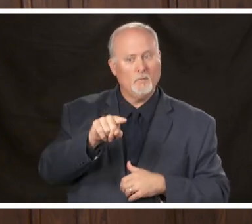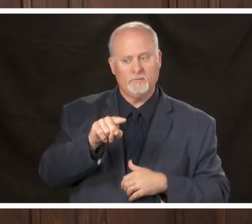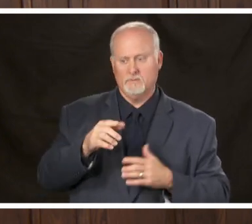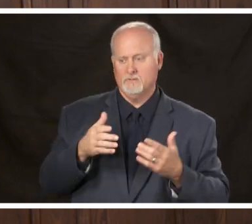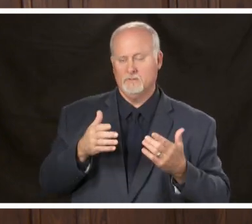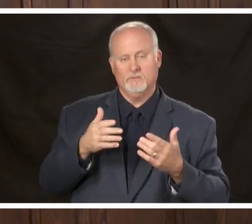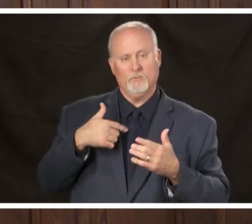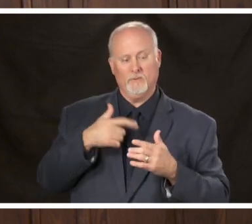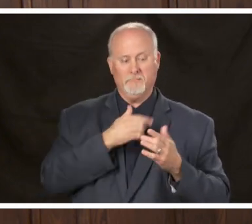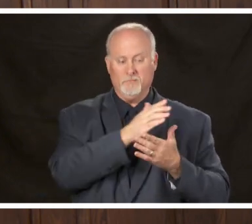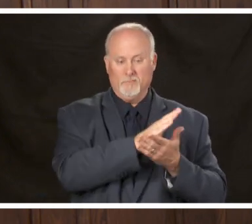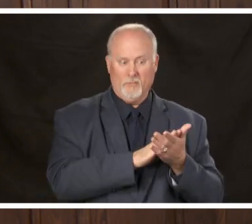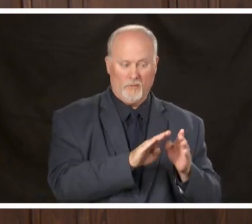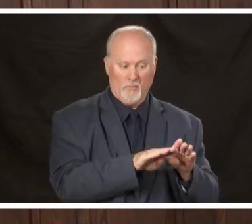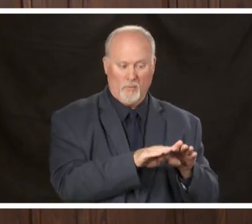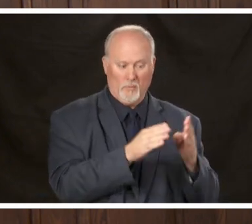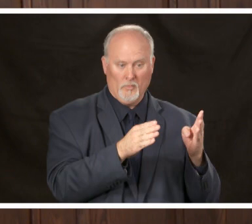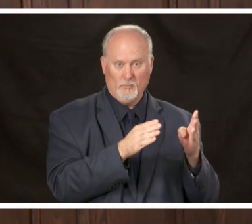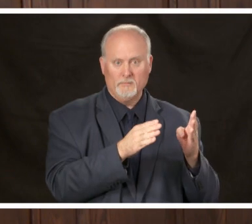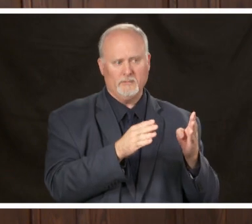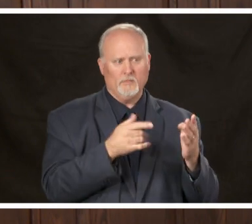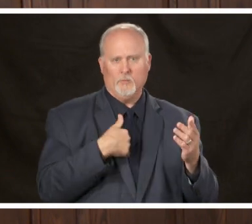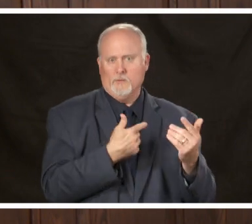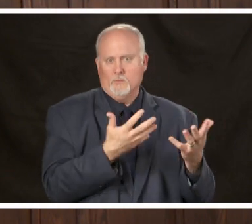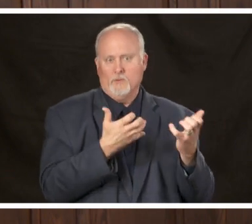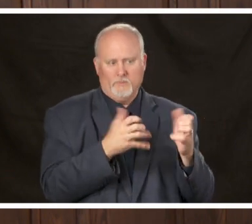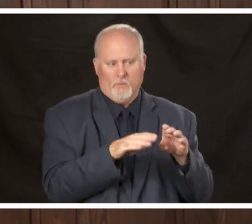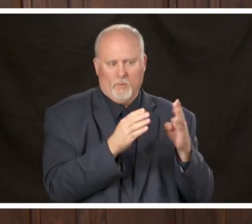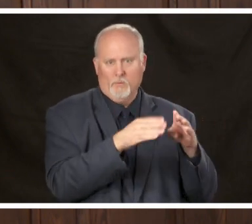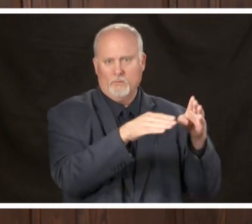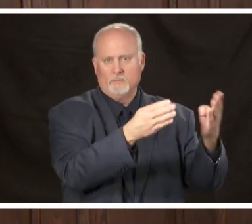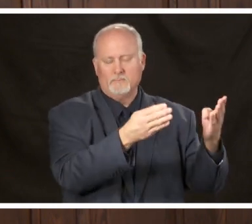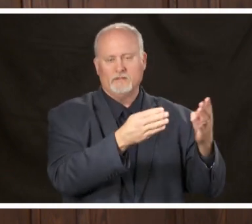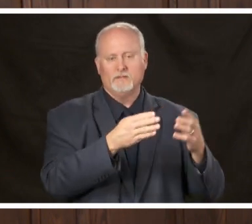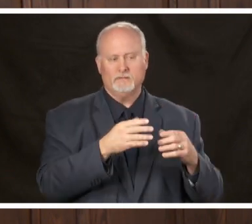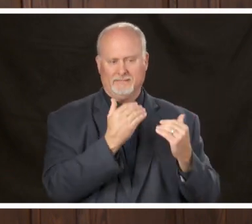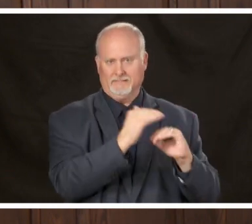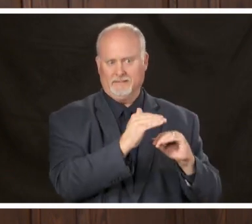portions of our economy which a lot of us want to happen if we haven't guarded